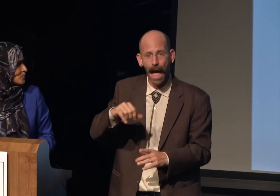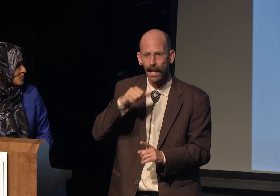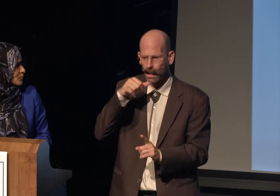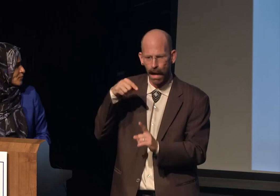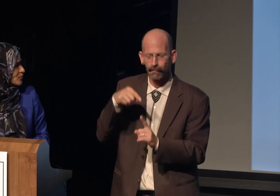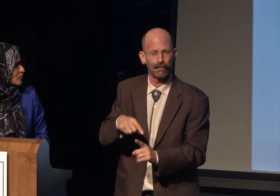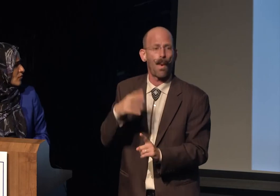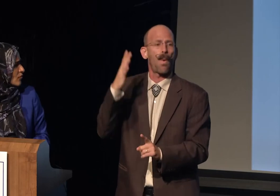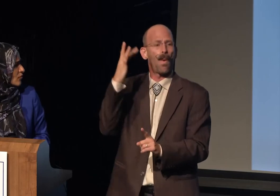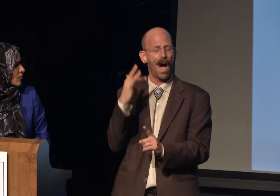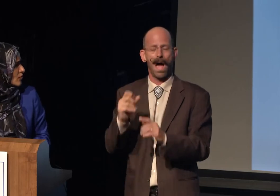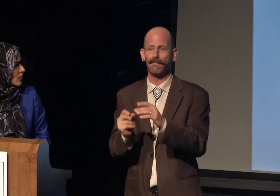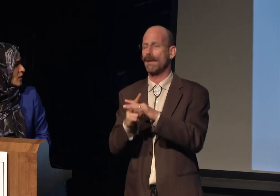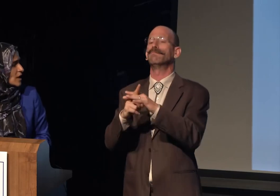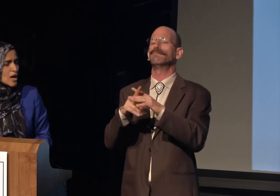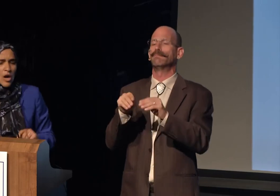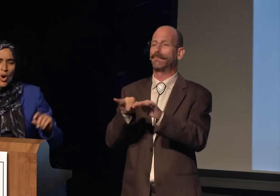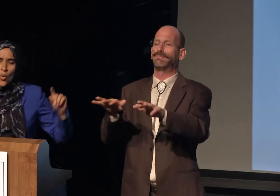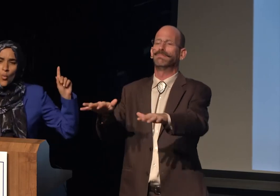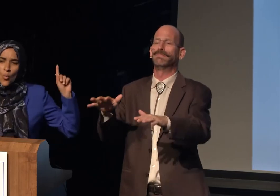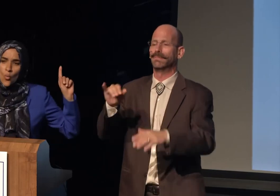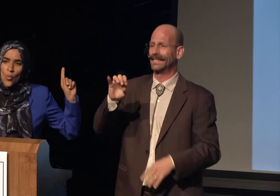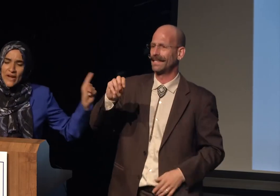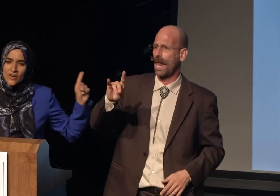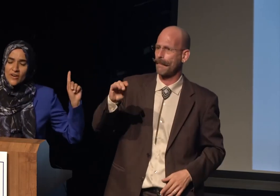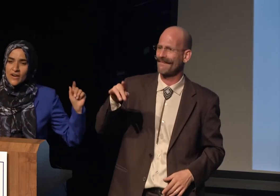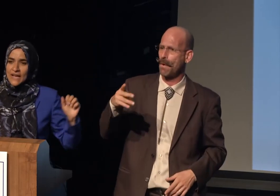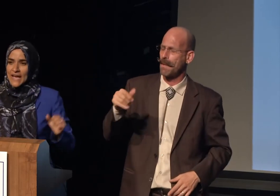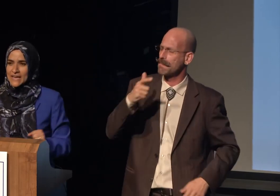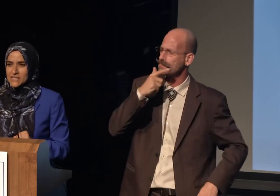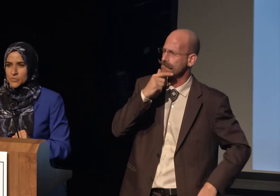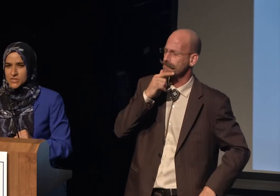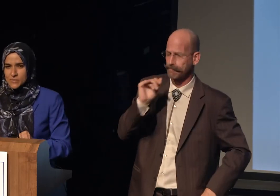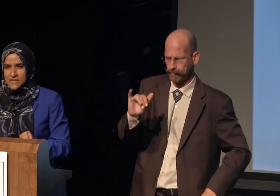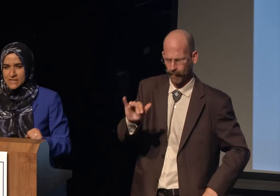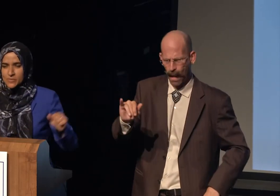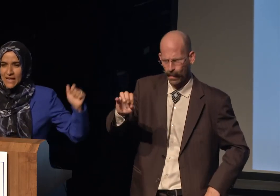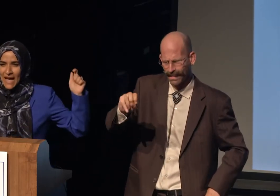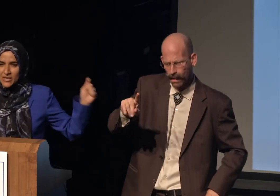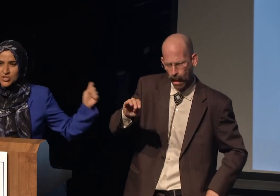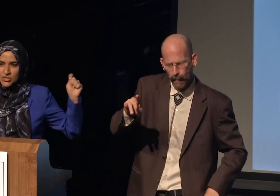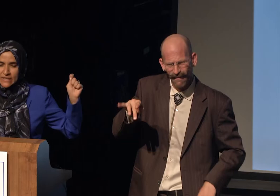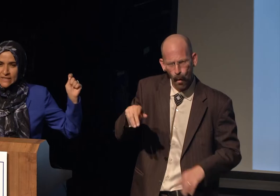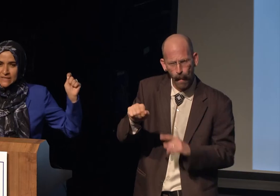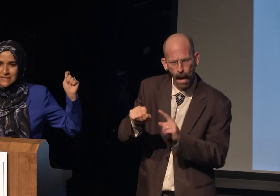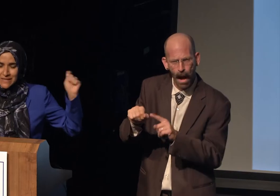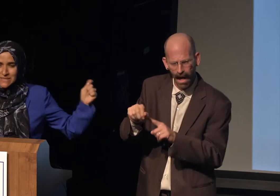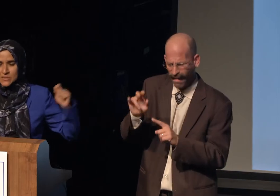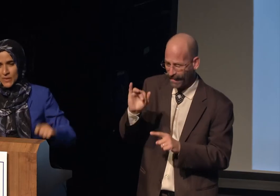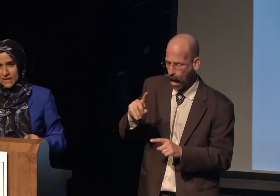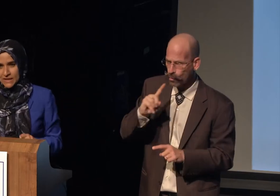Where anti-Muslim sentiment actually does spike